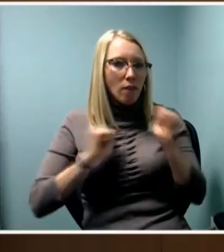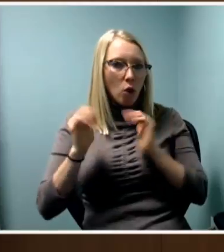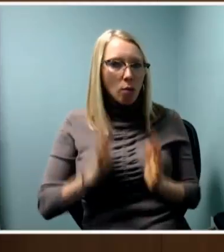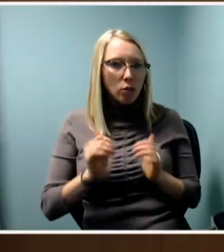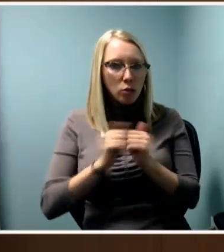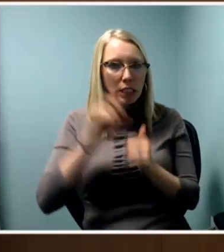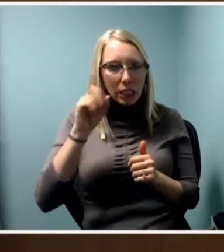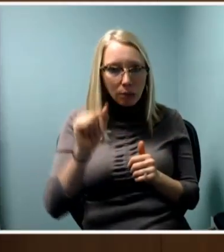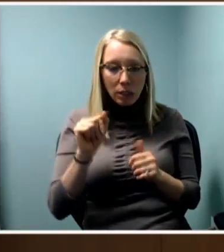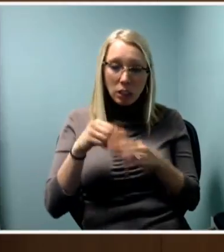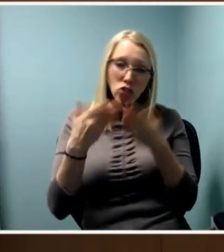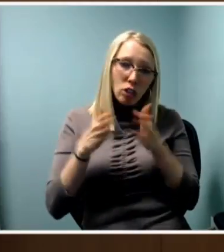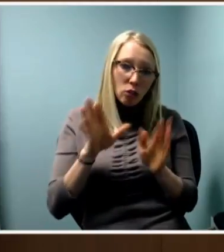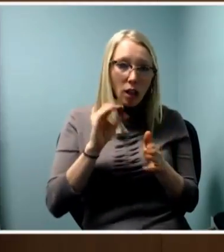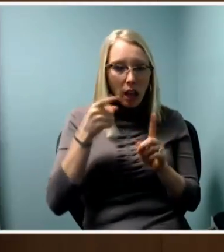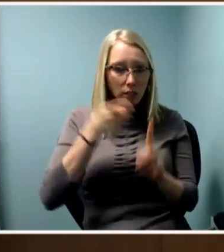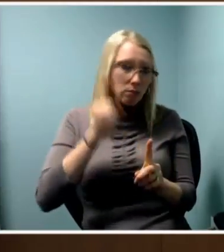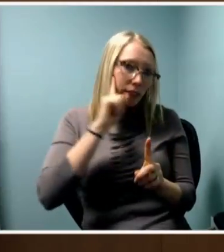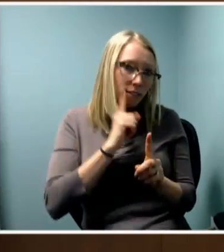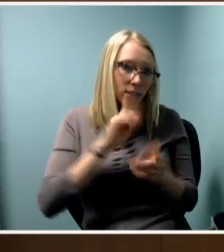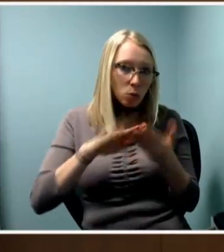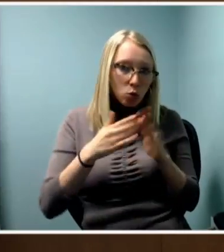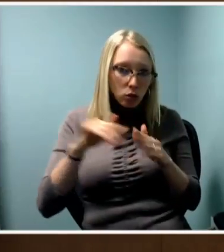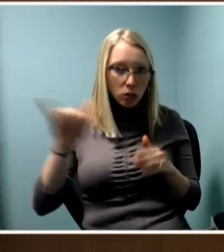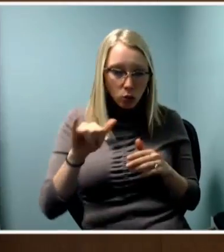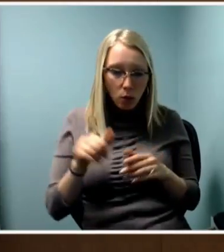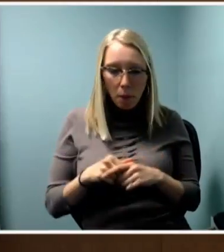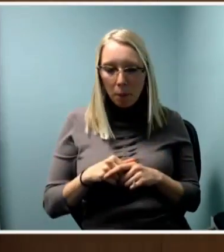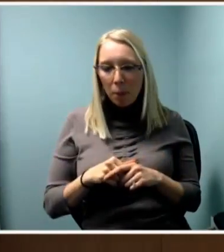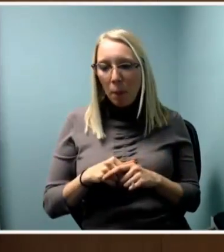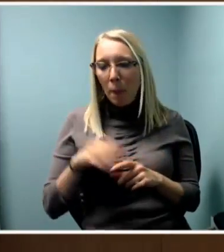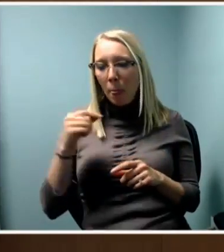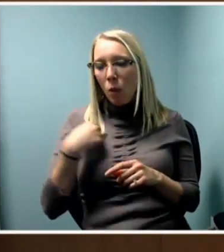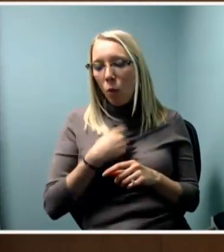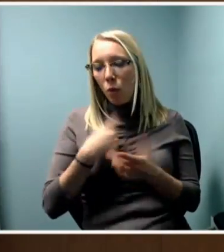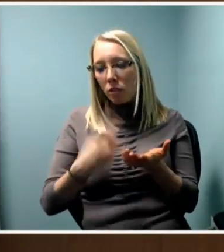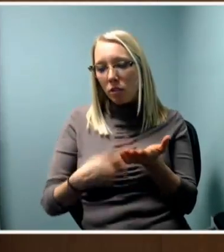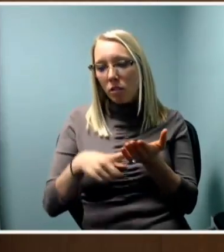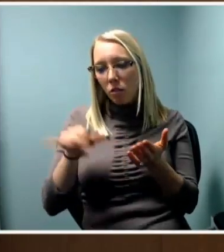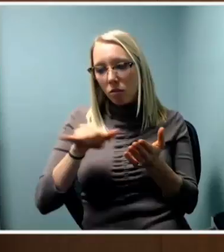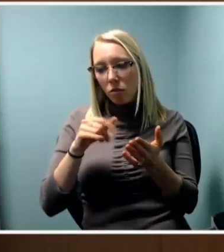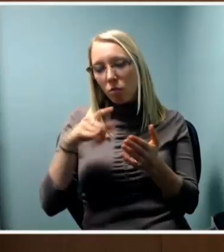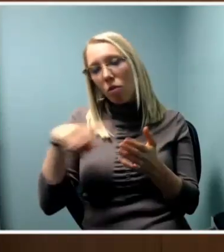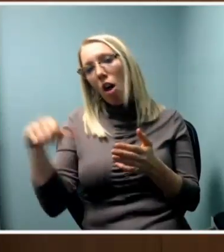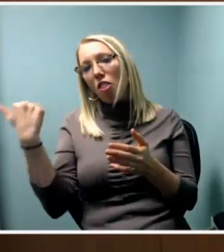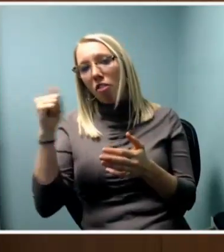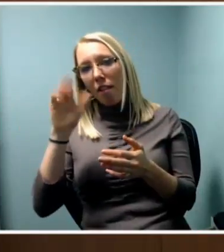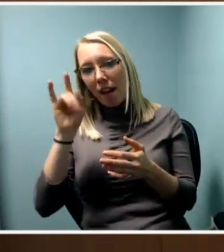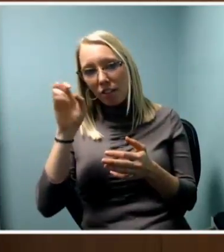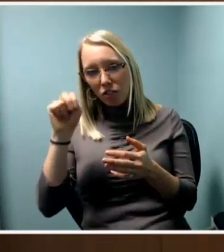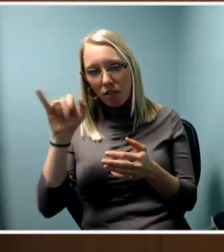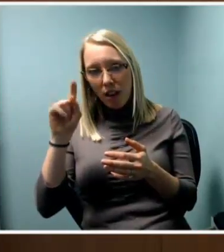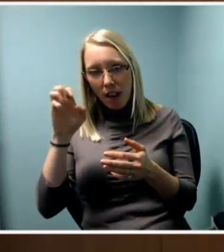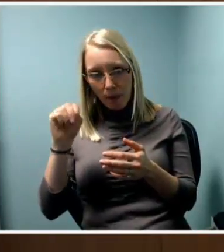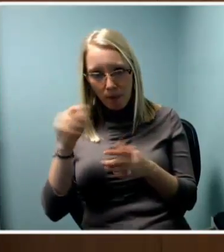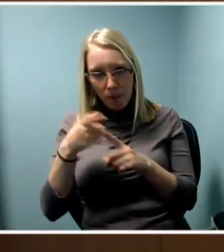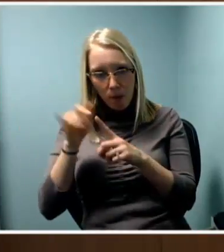and with the deaf community specifically and we also talked about another action item that came out of that, very specifically,